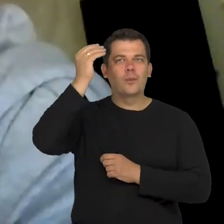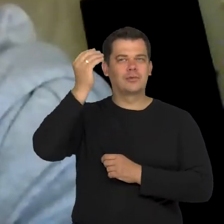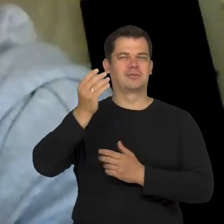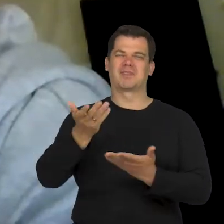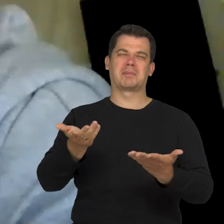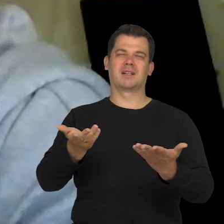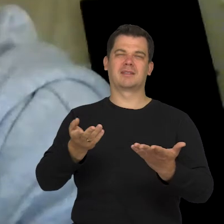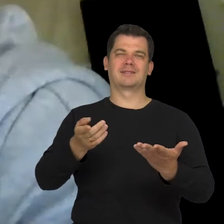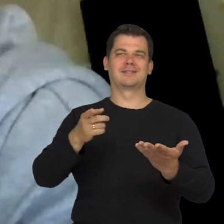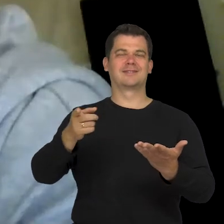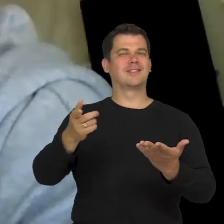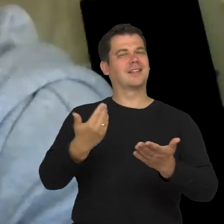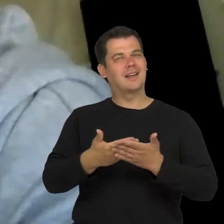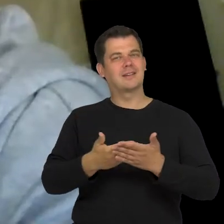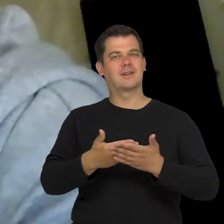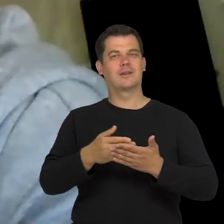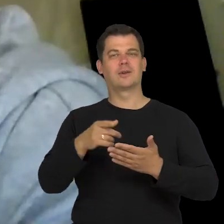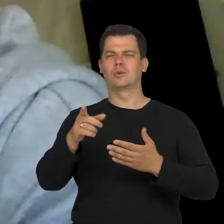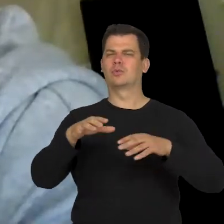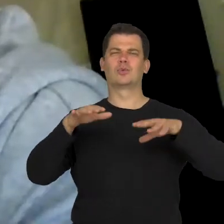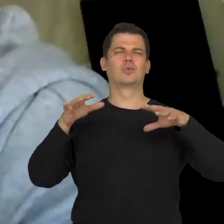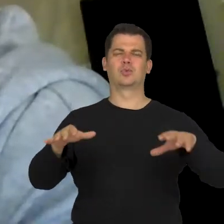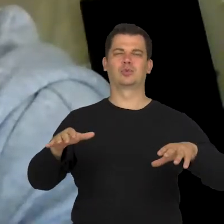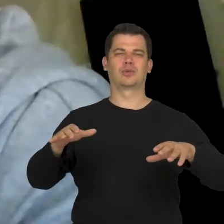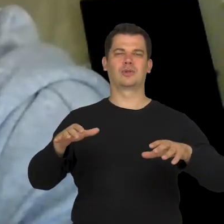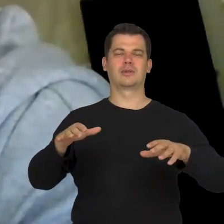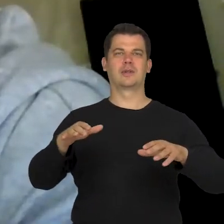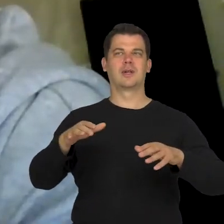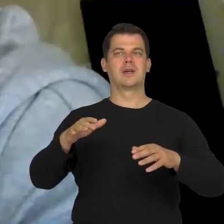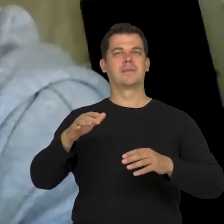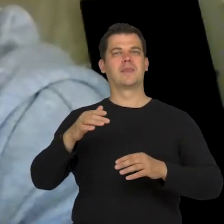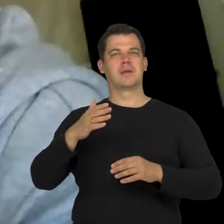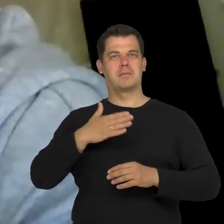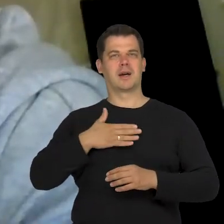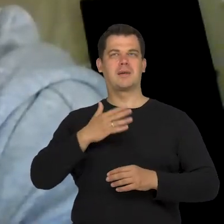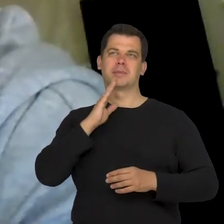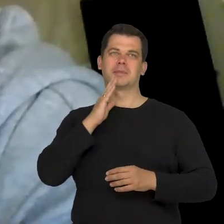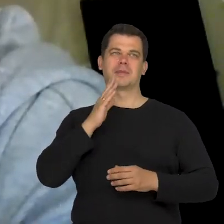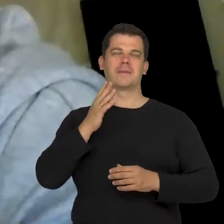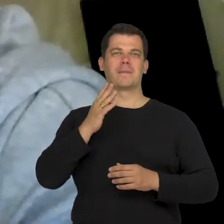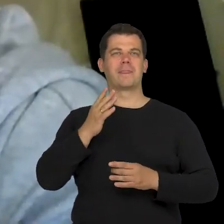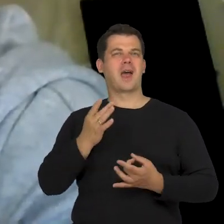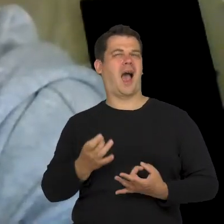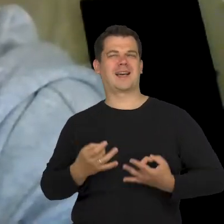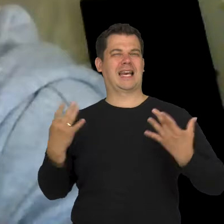Because of that, we have an increase of violent behaviours in our society.